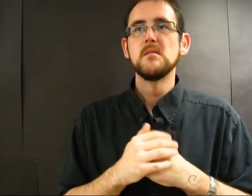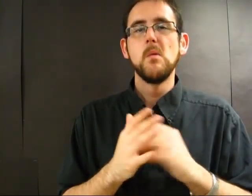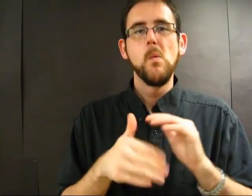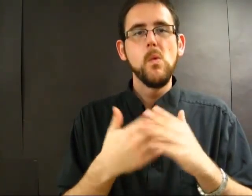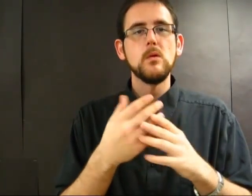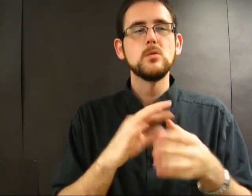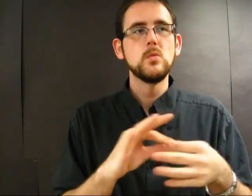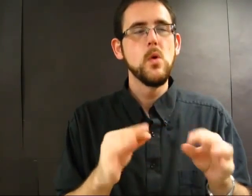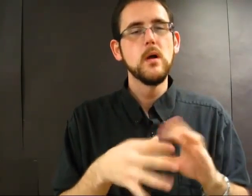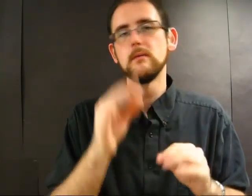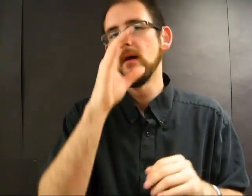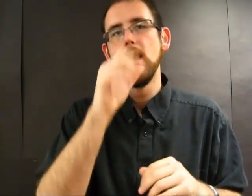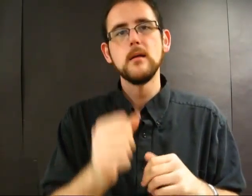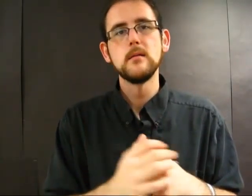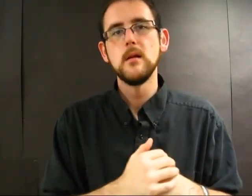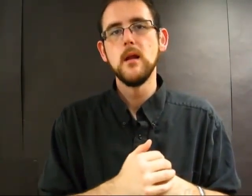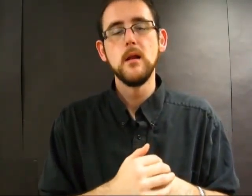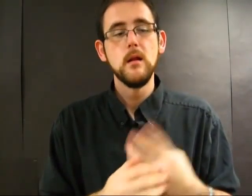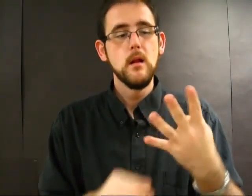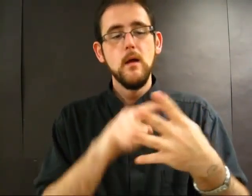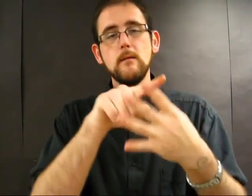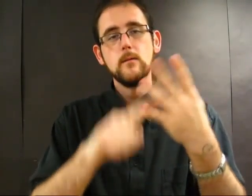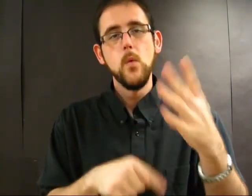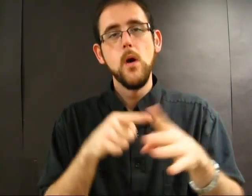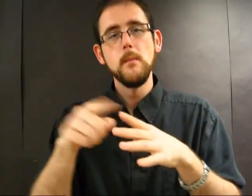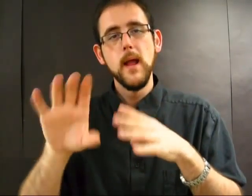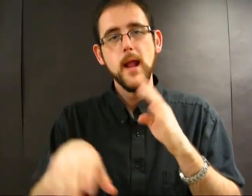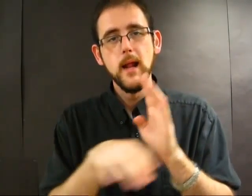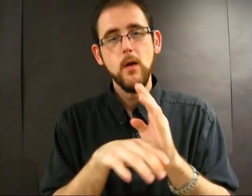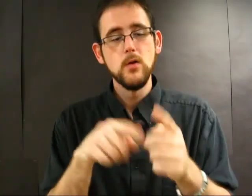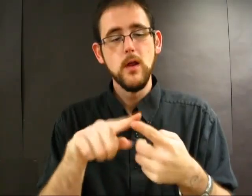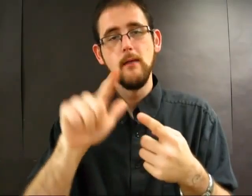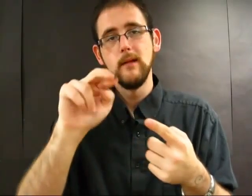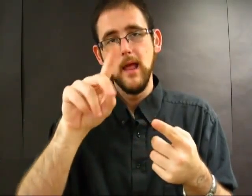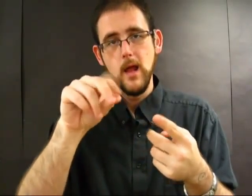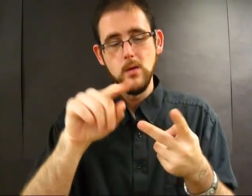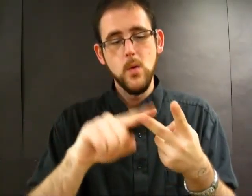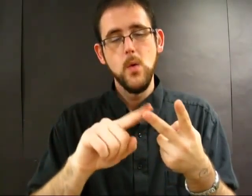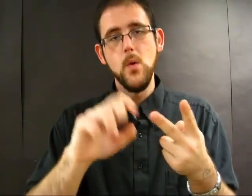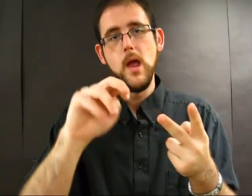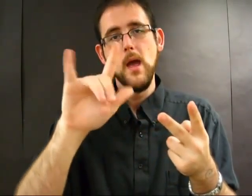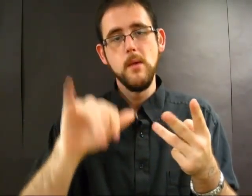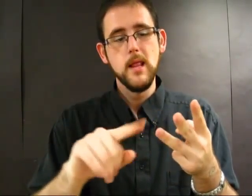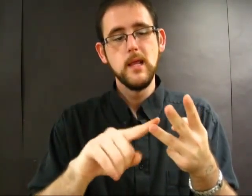The whole story is just fascinating. It's got four main characters: Lando, Emily, and the